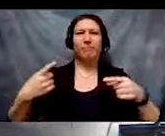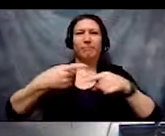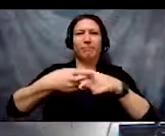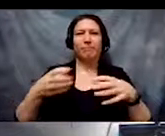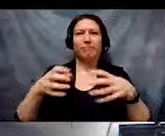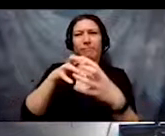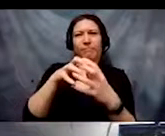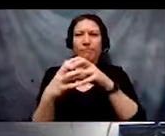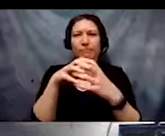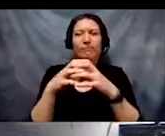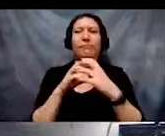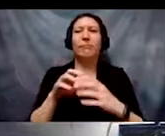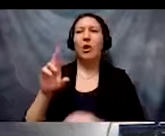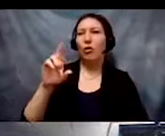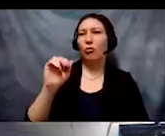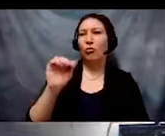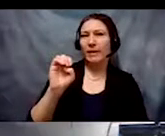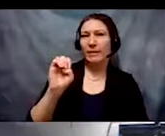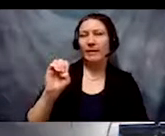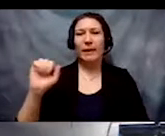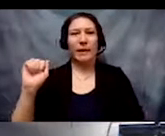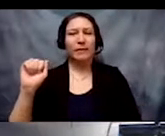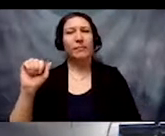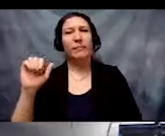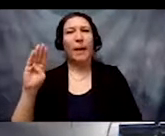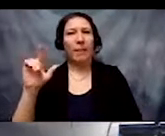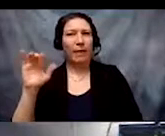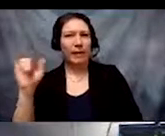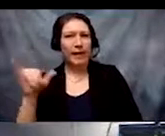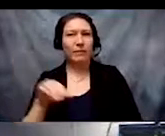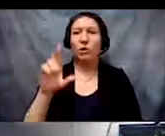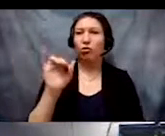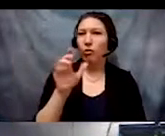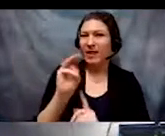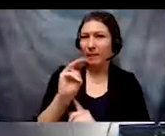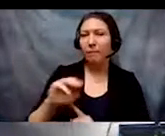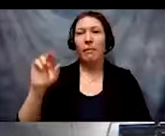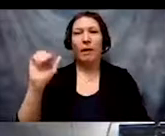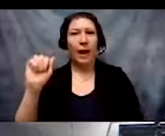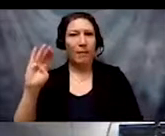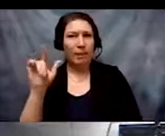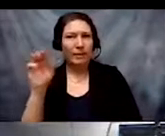We are asking you to pay special attention to the systems that create these barriers